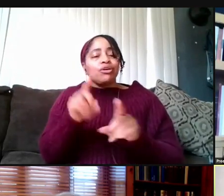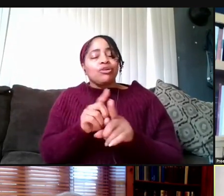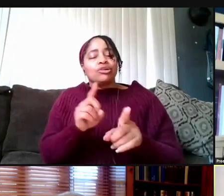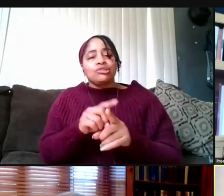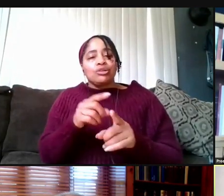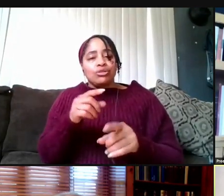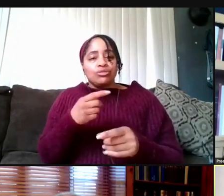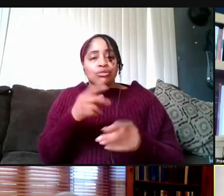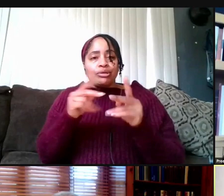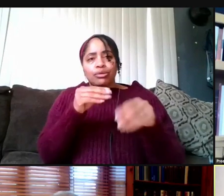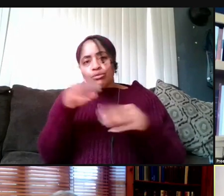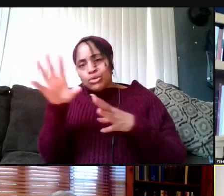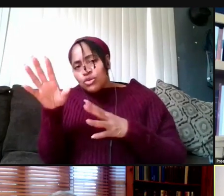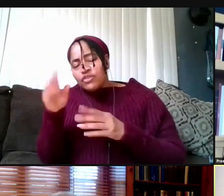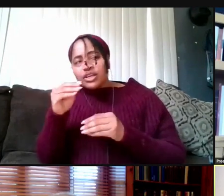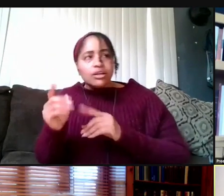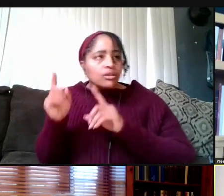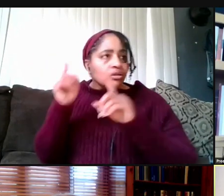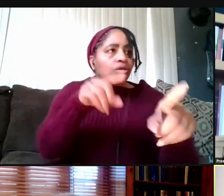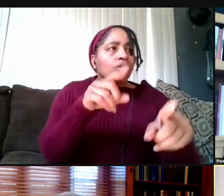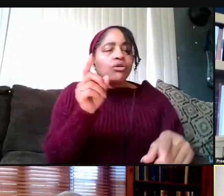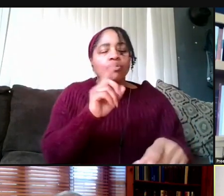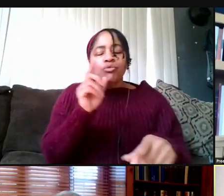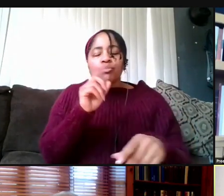and going where the vaccines are. We're seeing that frequently as well.